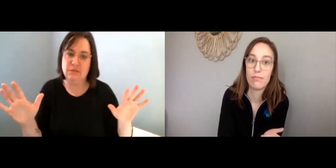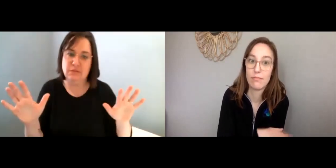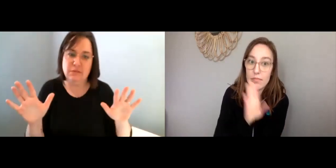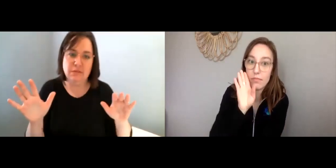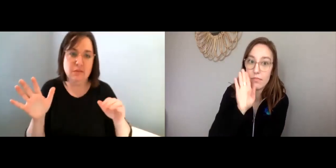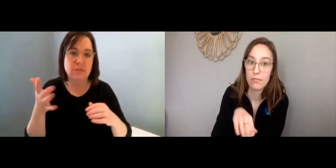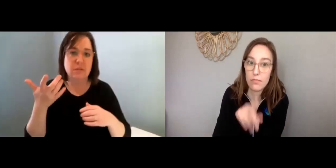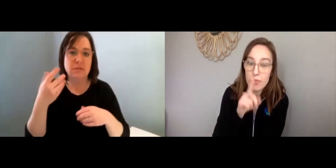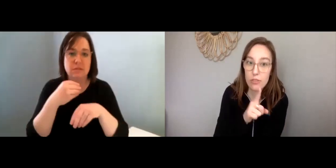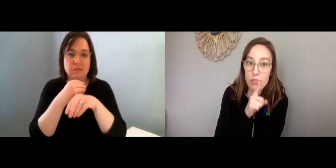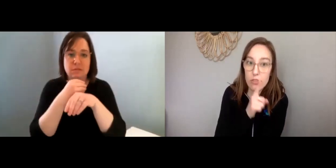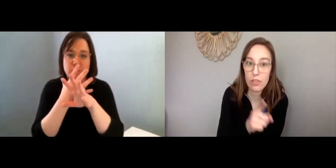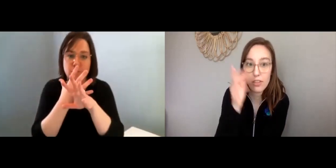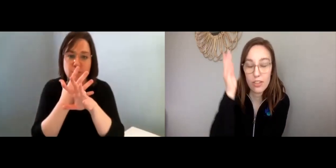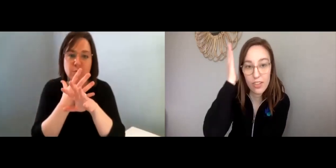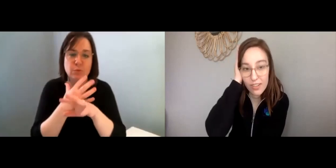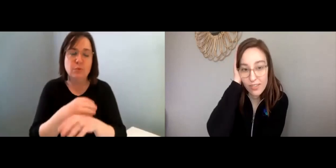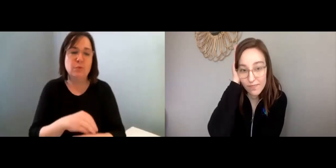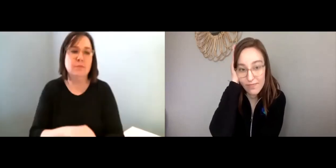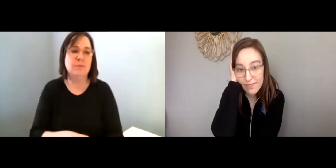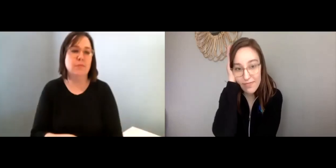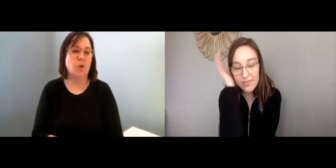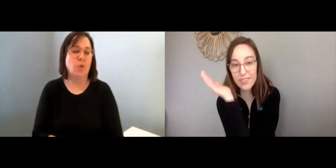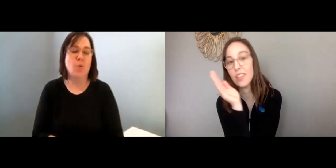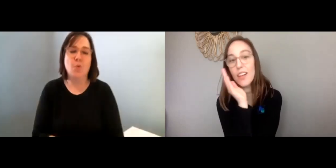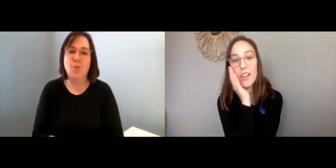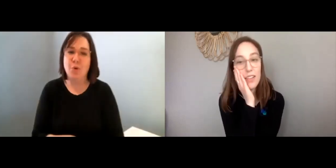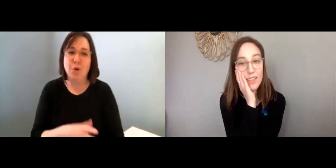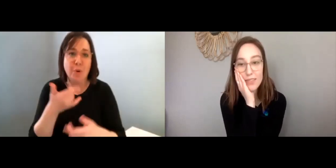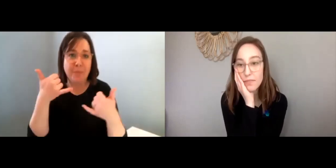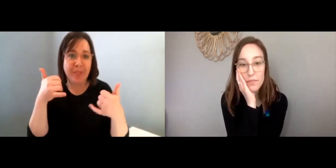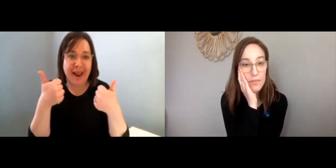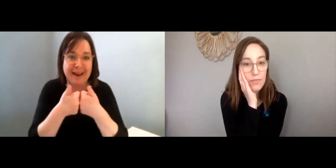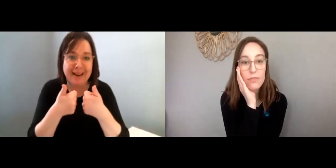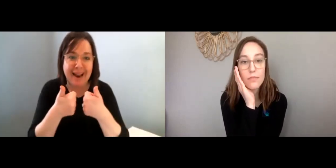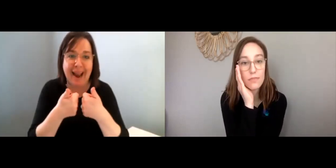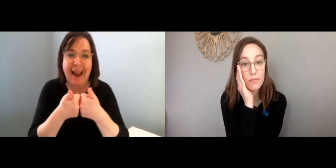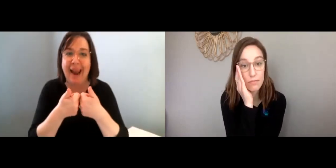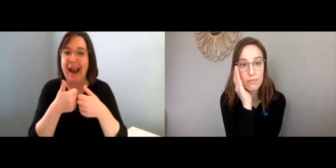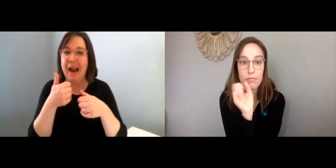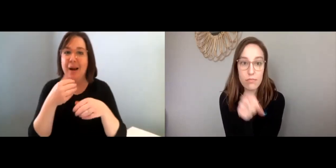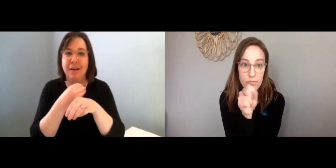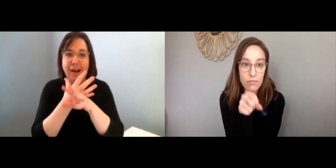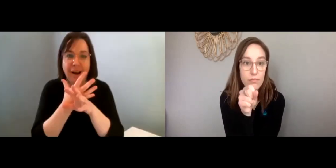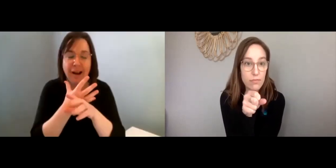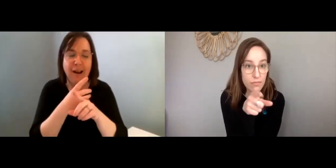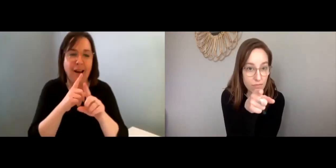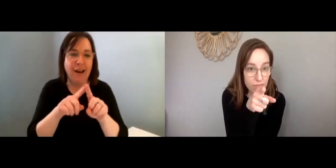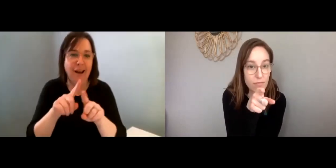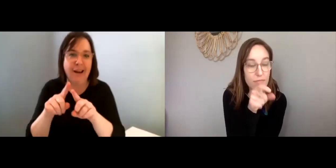Technology is such a blessing, to be able to talk with people that way, or play games,